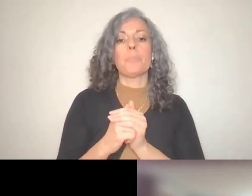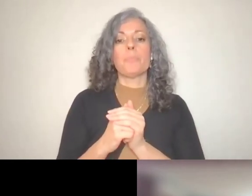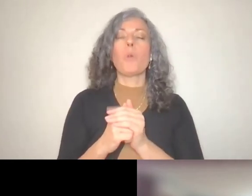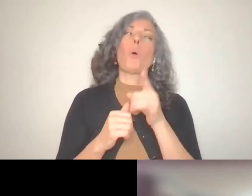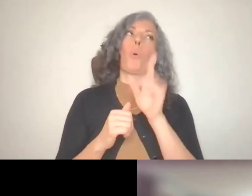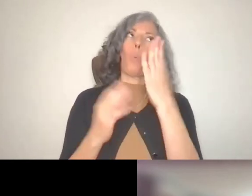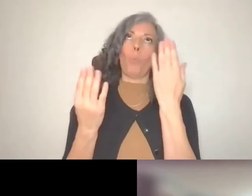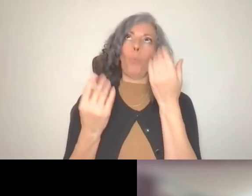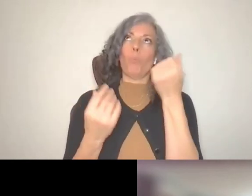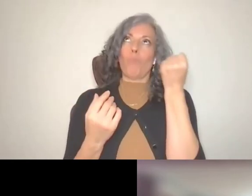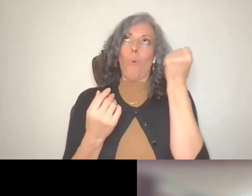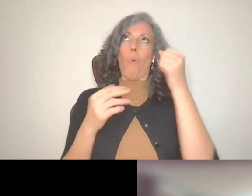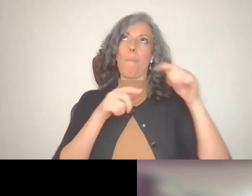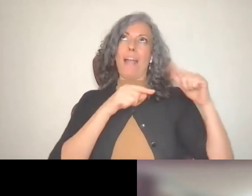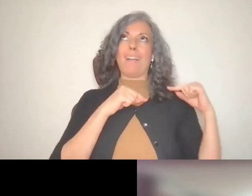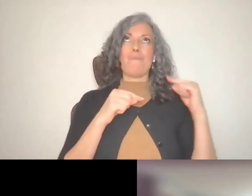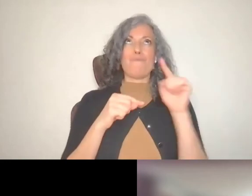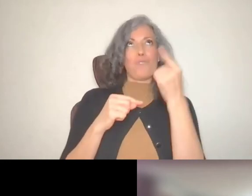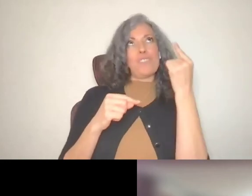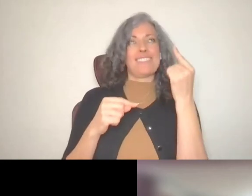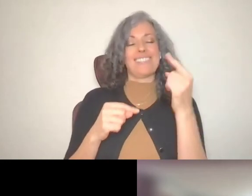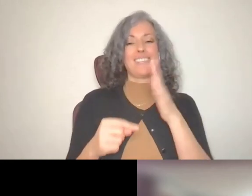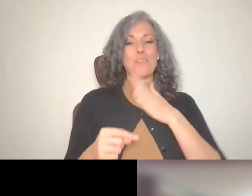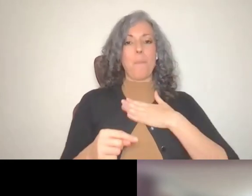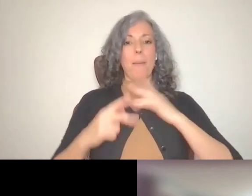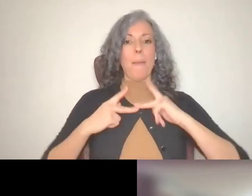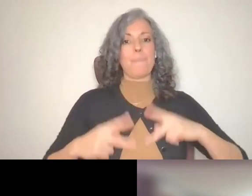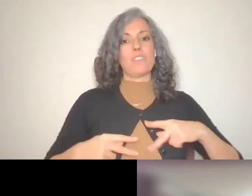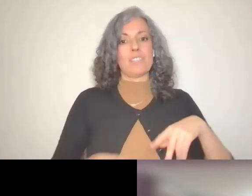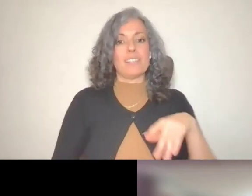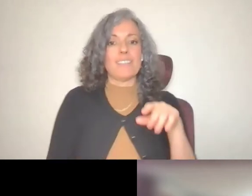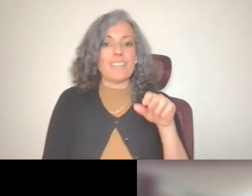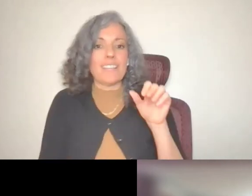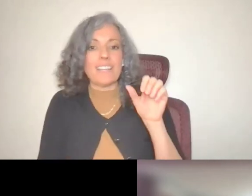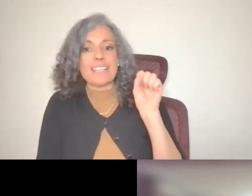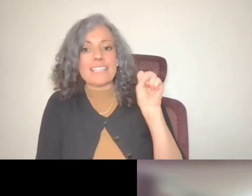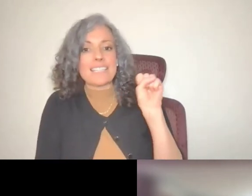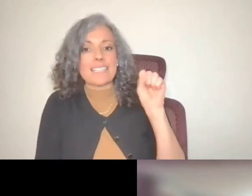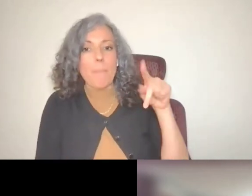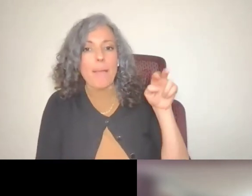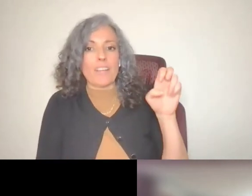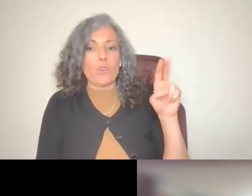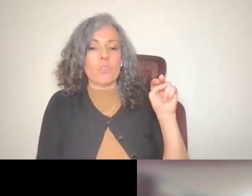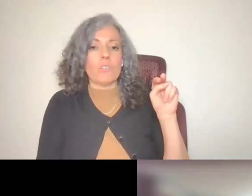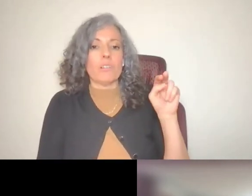First time a person with spinal muscular atrophy and I require assistance with